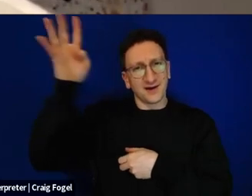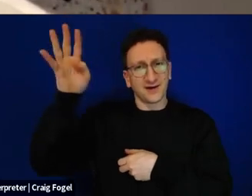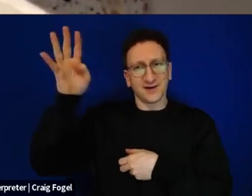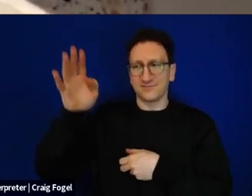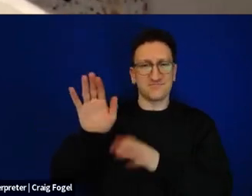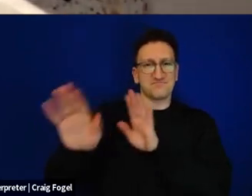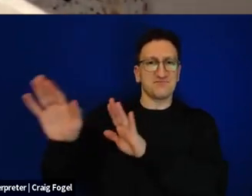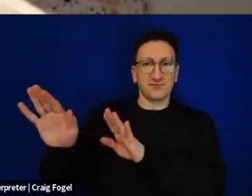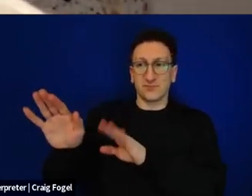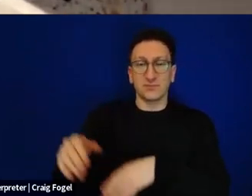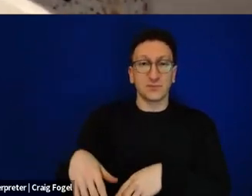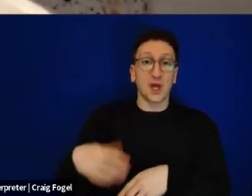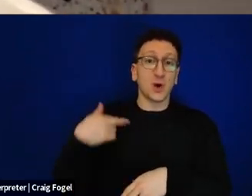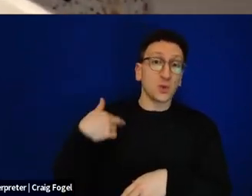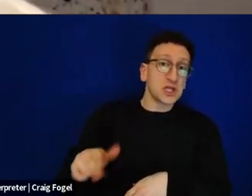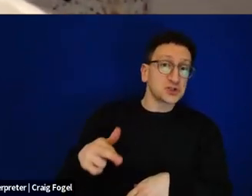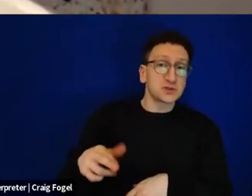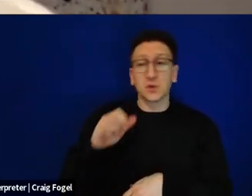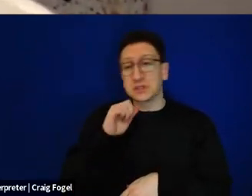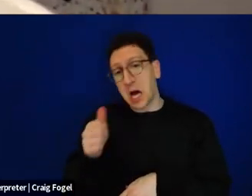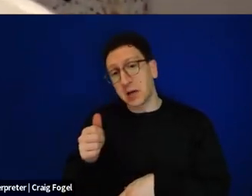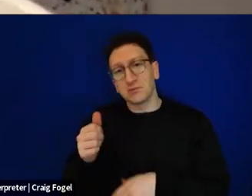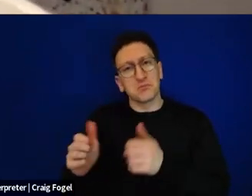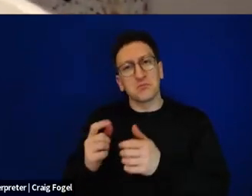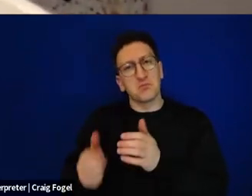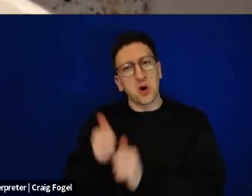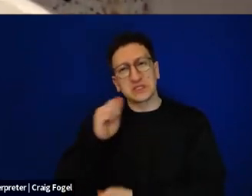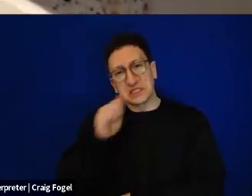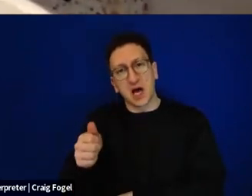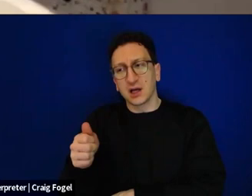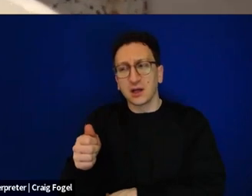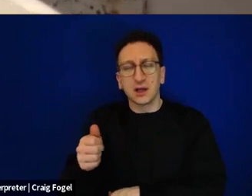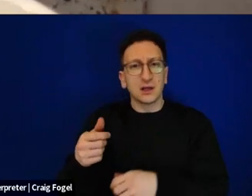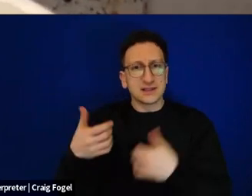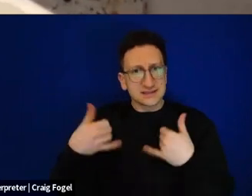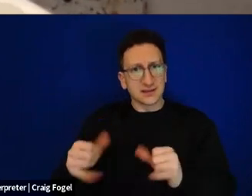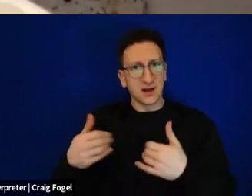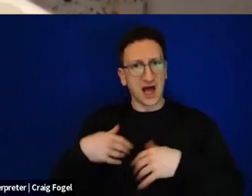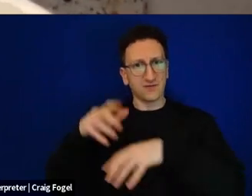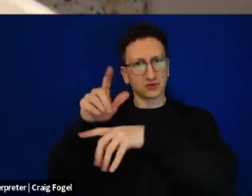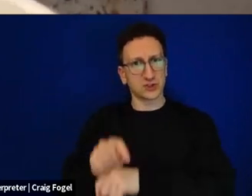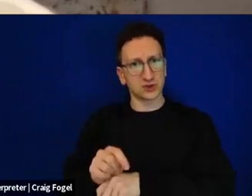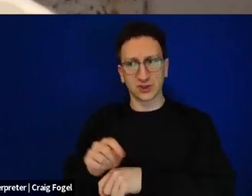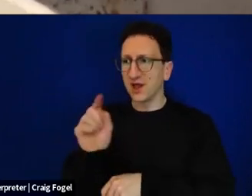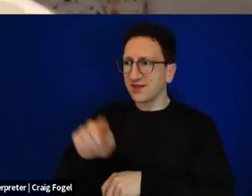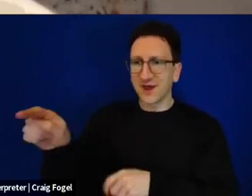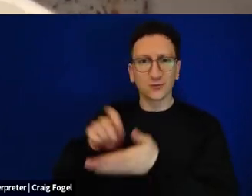communities, whether they were religious or secular, and most of them were secular. And yet there's a long tradition, especially in Kibbutzim, of writing new Haggadot,